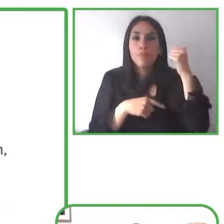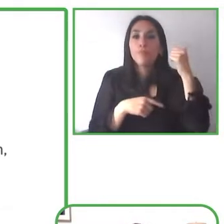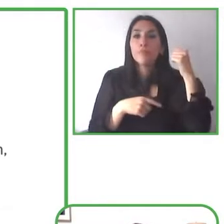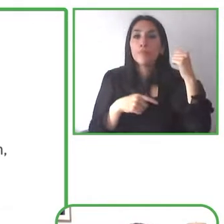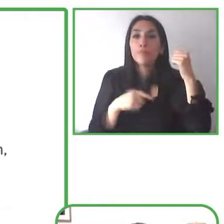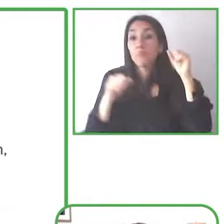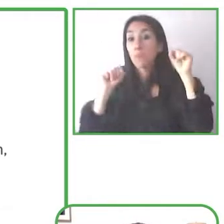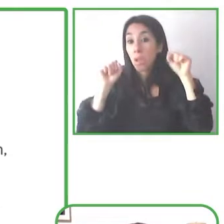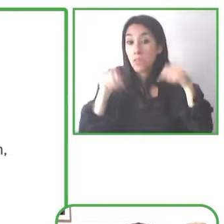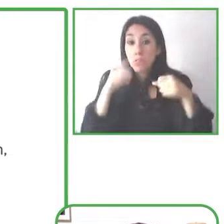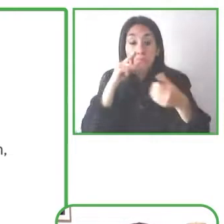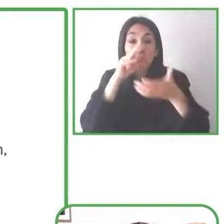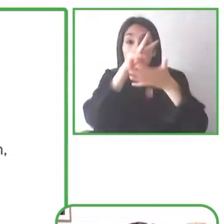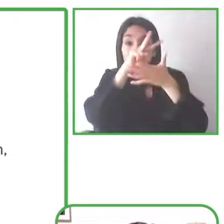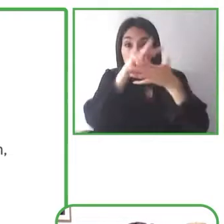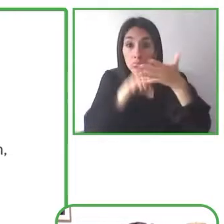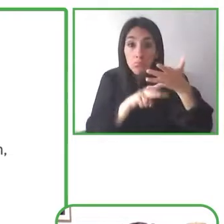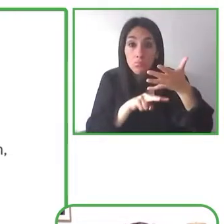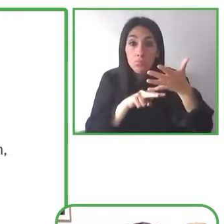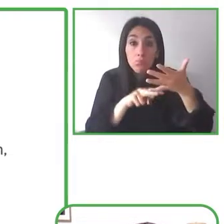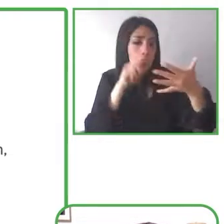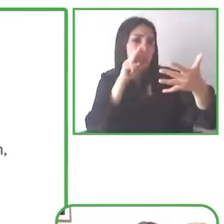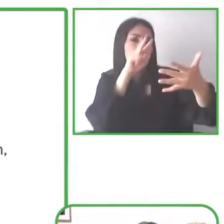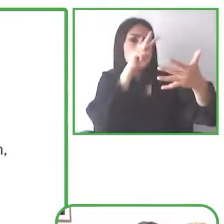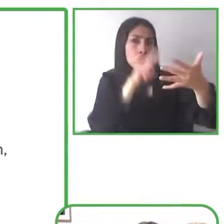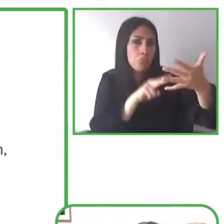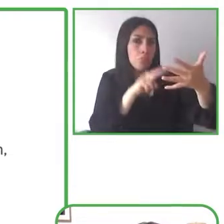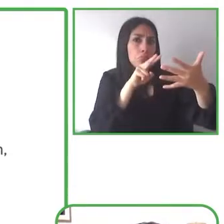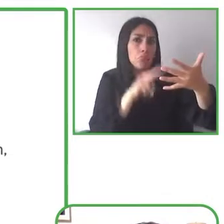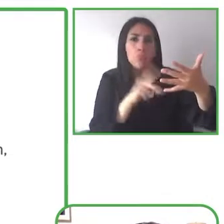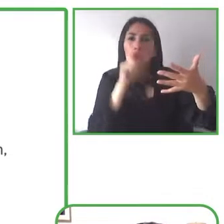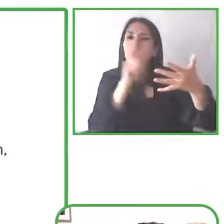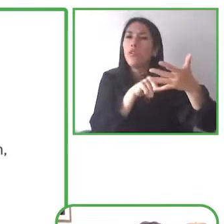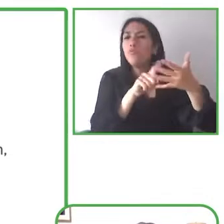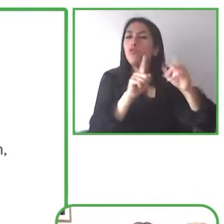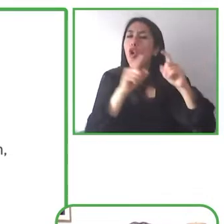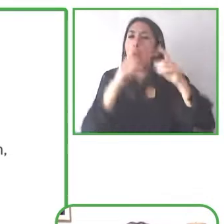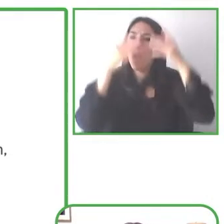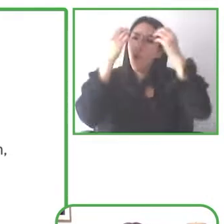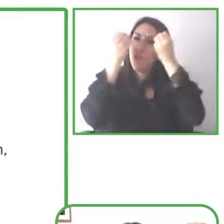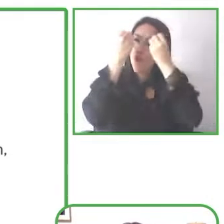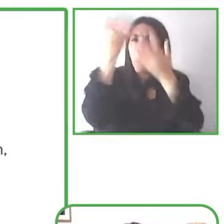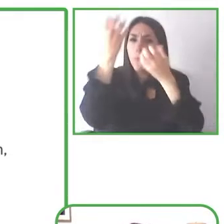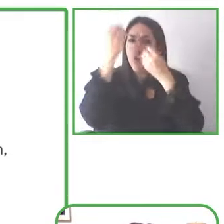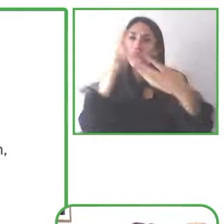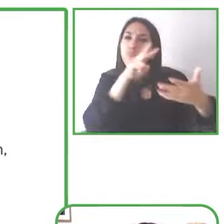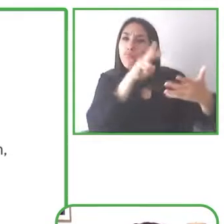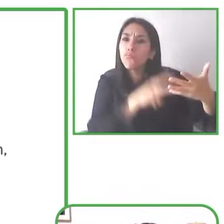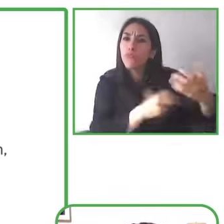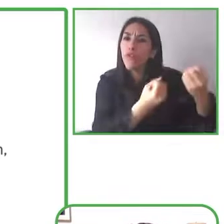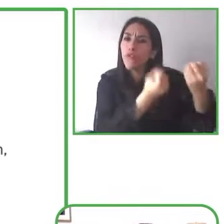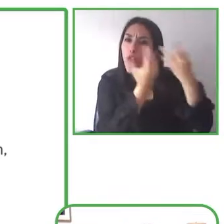find it beneficial to be able to both see the visual captions while listening to the audio that can be really useful.